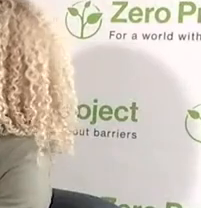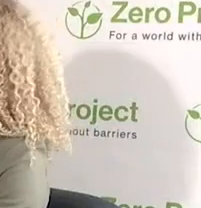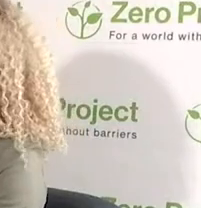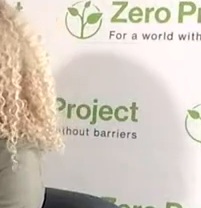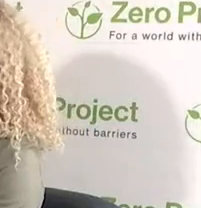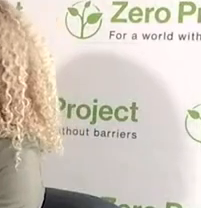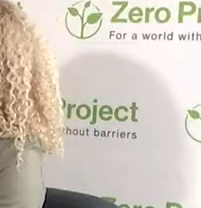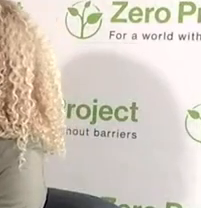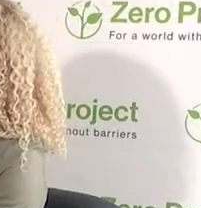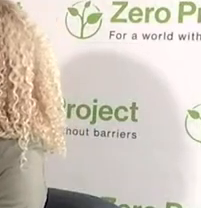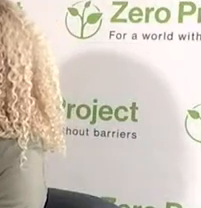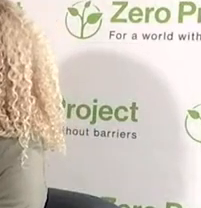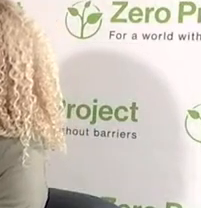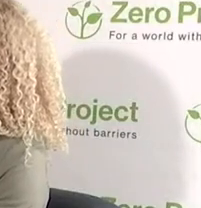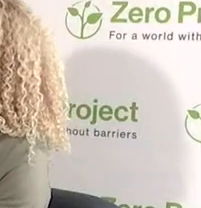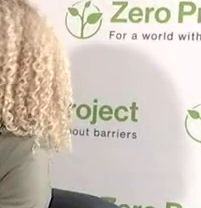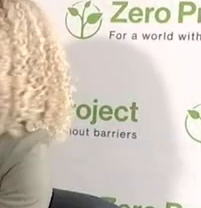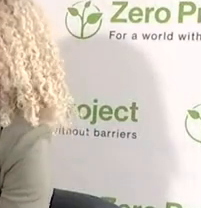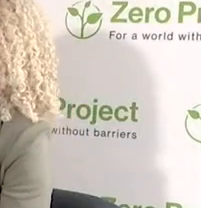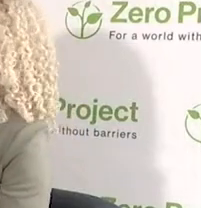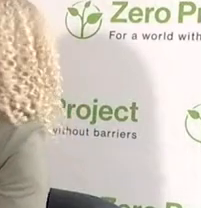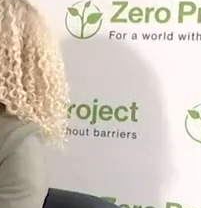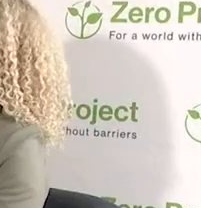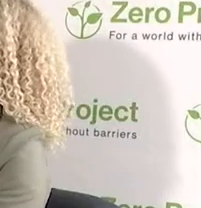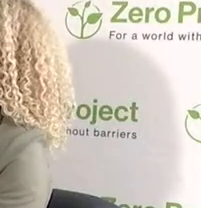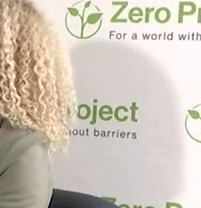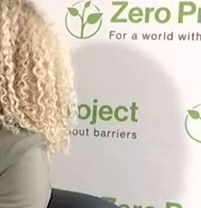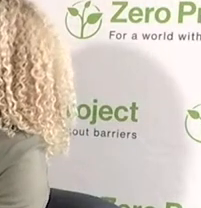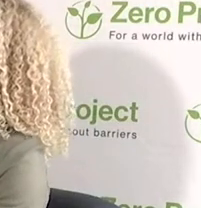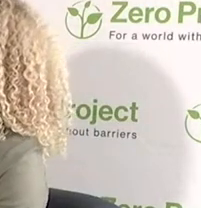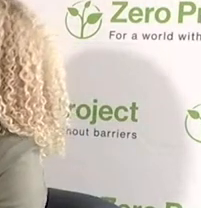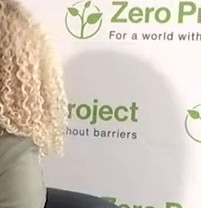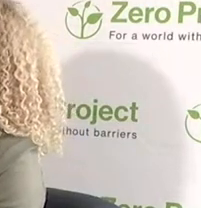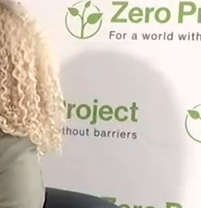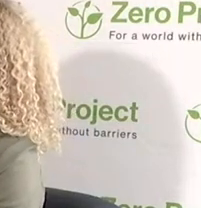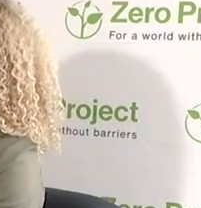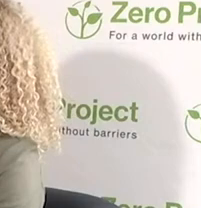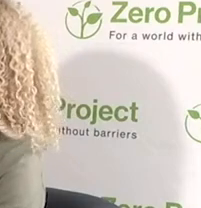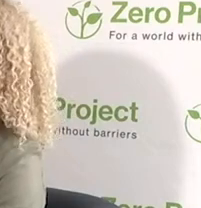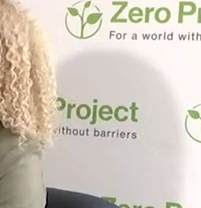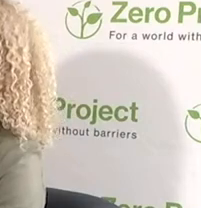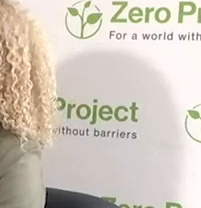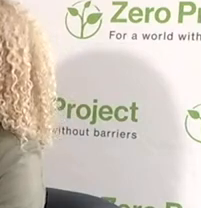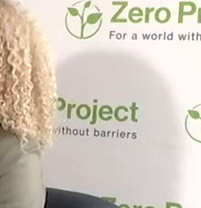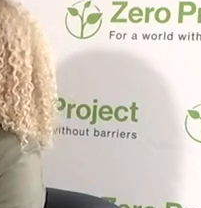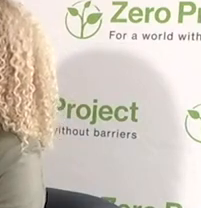Afternoon I am Tom Butcher and I have the honour of being here